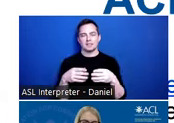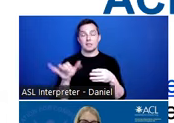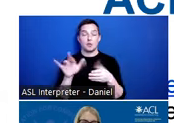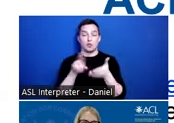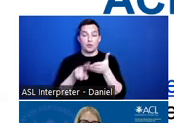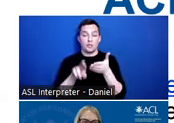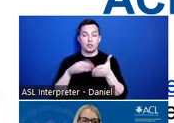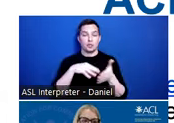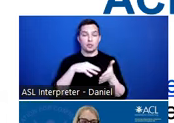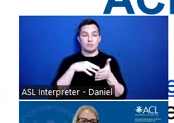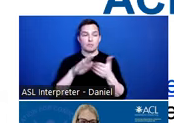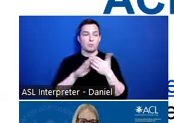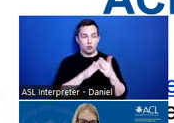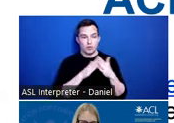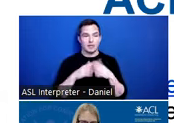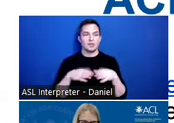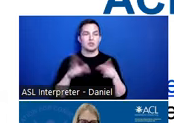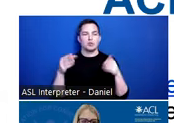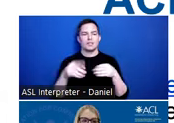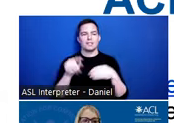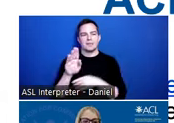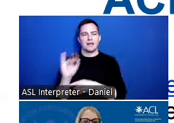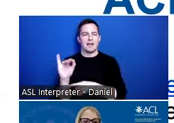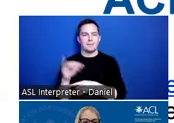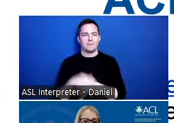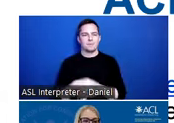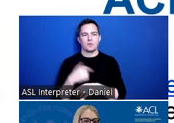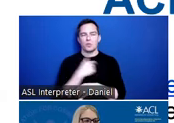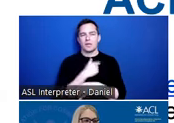in addressing traumatic brain injury. We administer the State